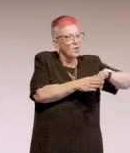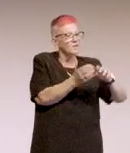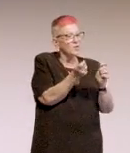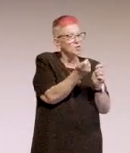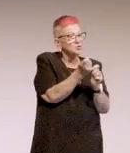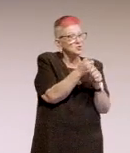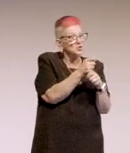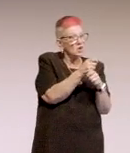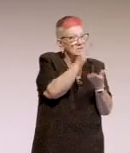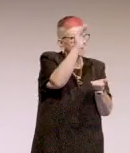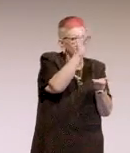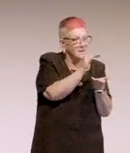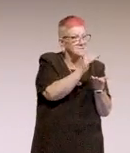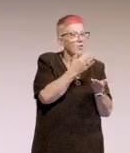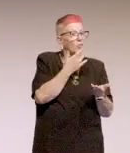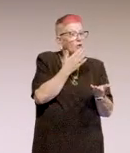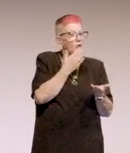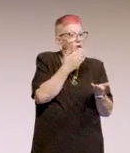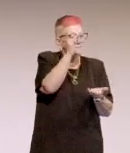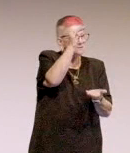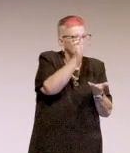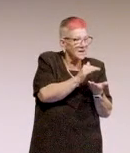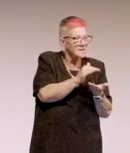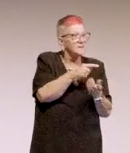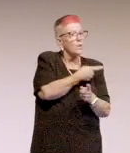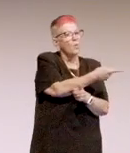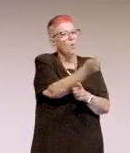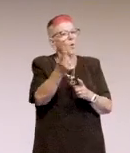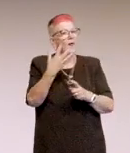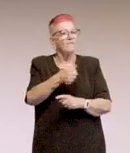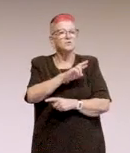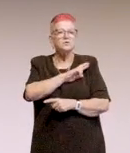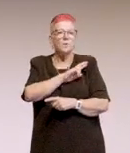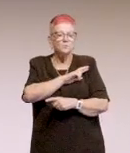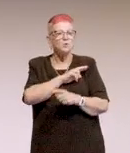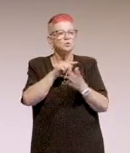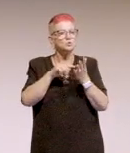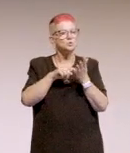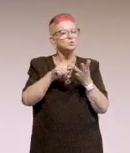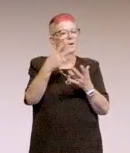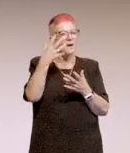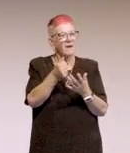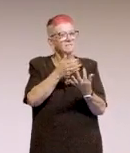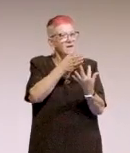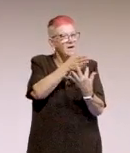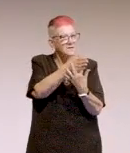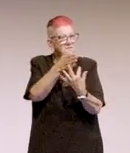the cost will be smaller, and everybody has a role, a responsibility in accessibility, that's right from the hiring manager